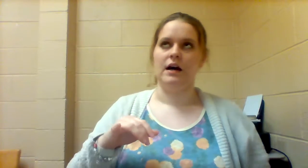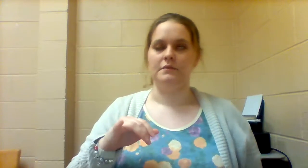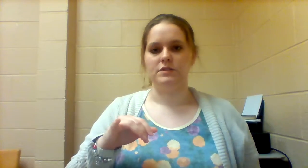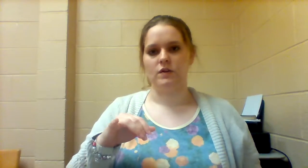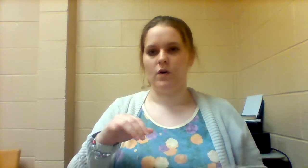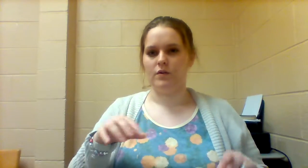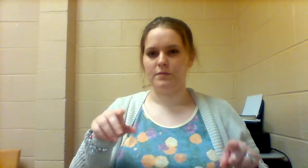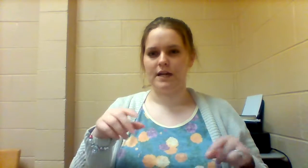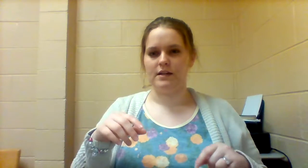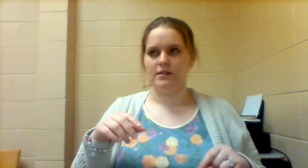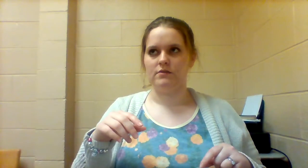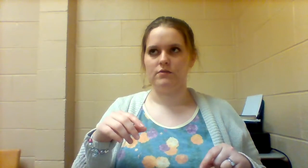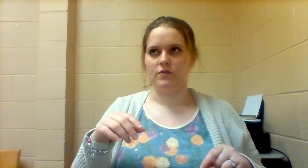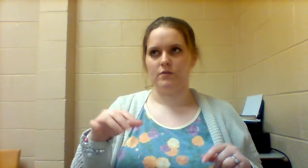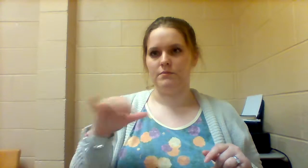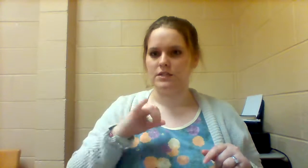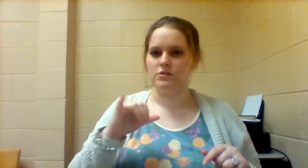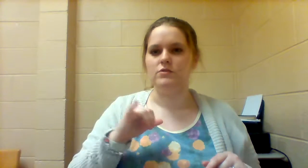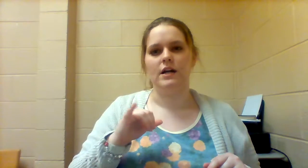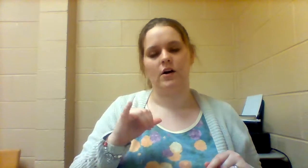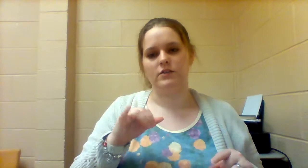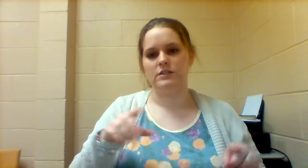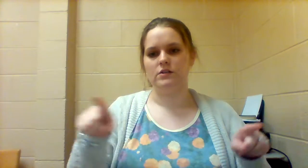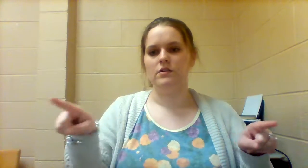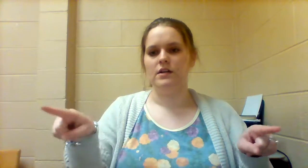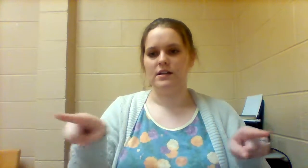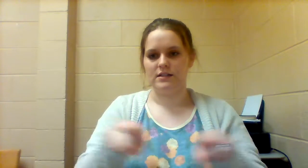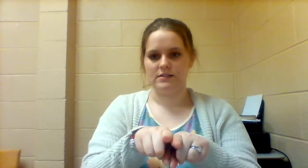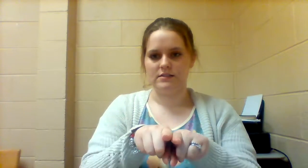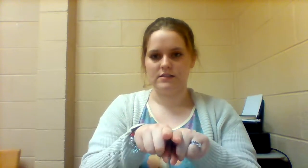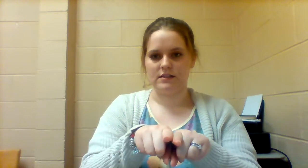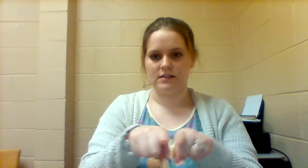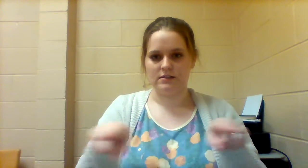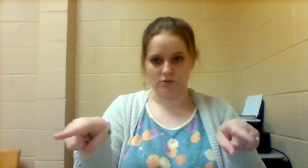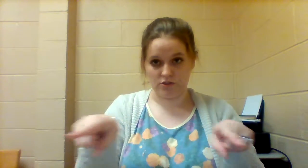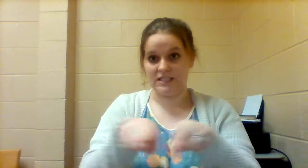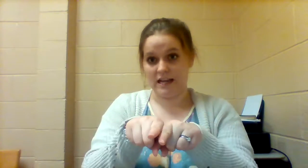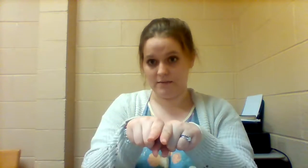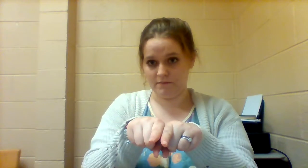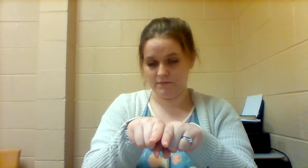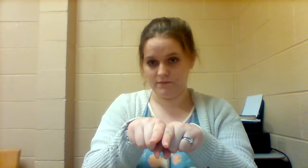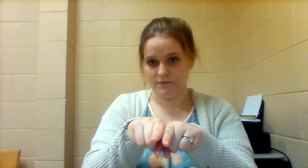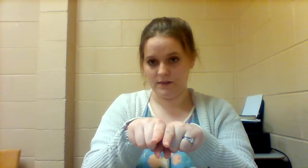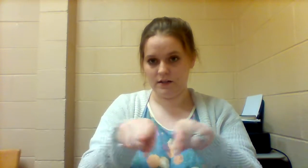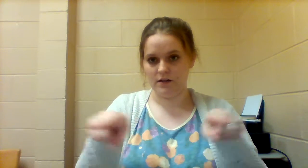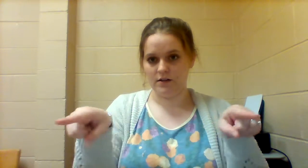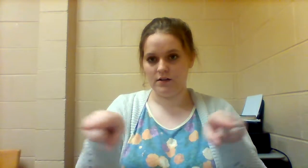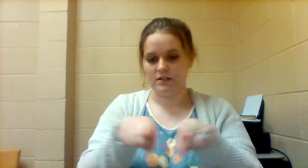So the old way for "me too" and "also" is this or "same"